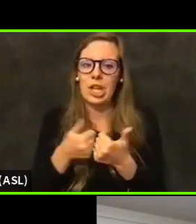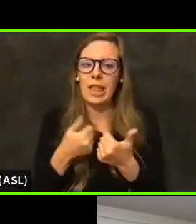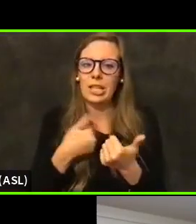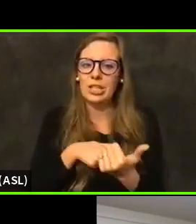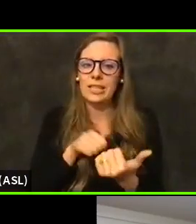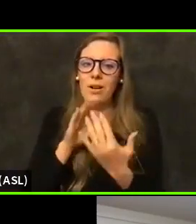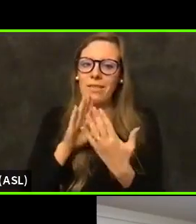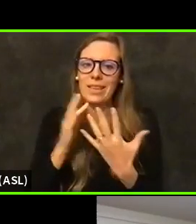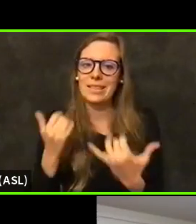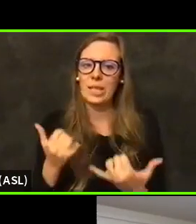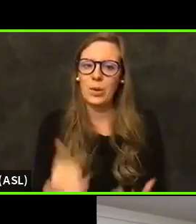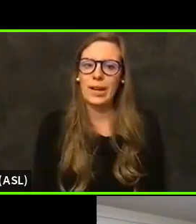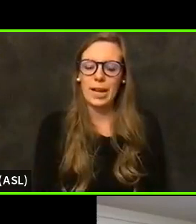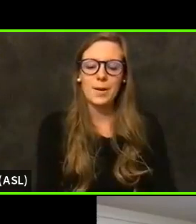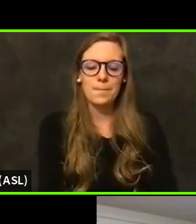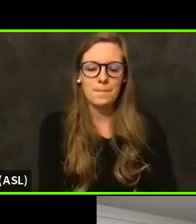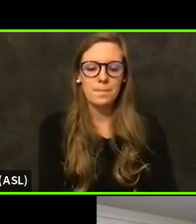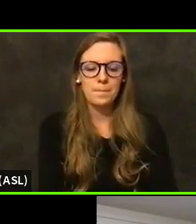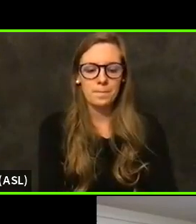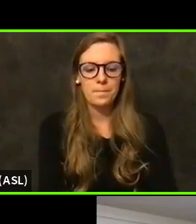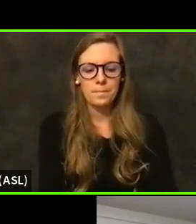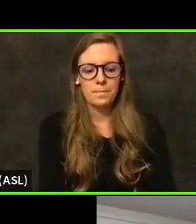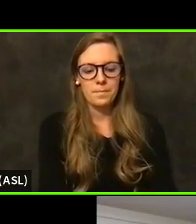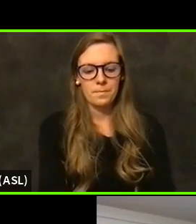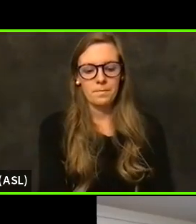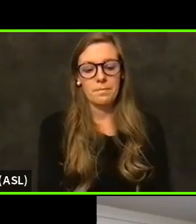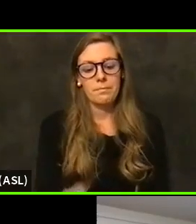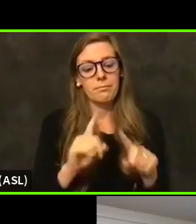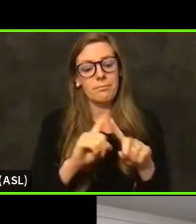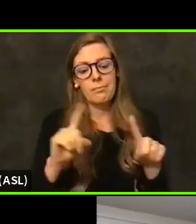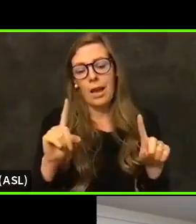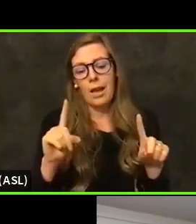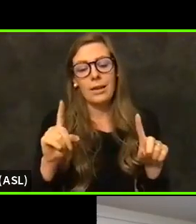currently facing, but everybody else is also facing some of the challenges.